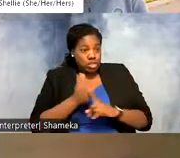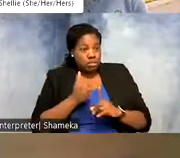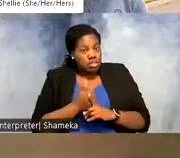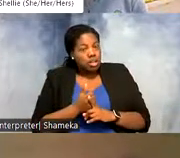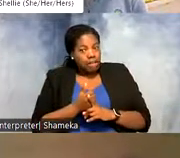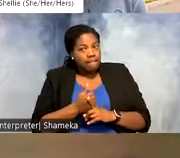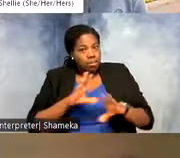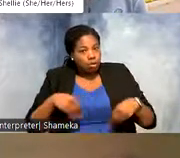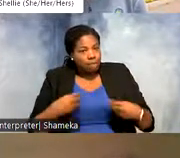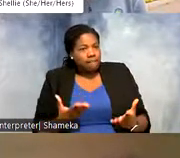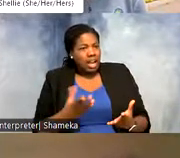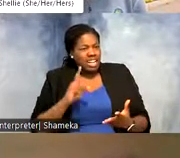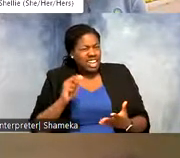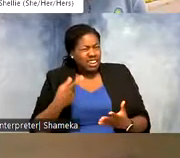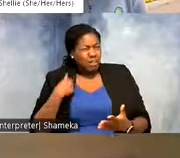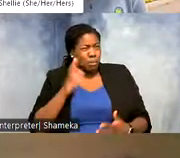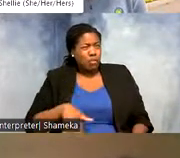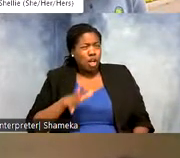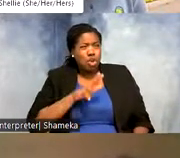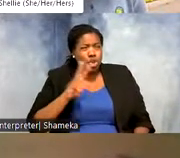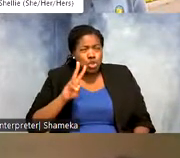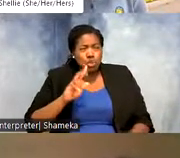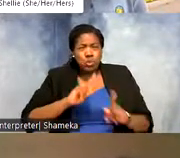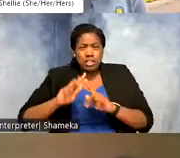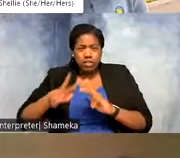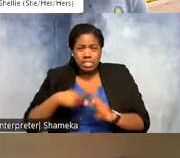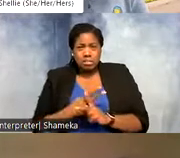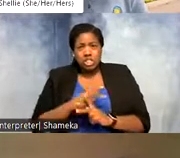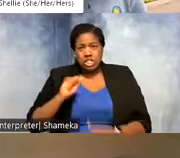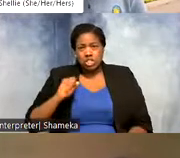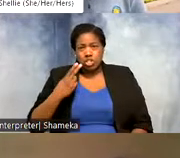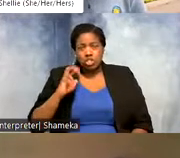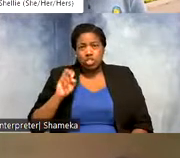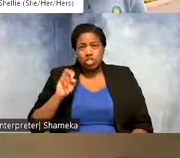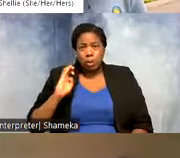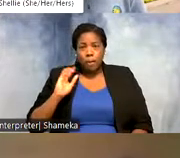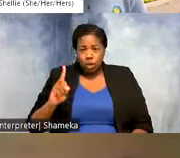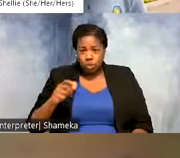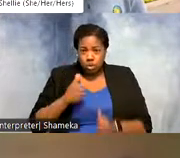data from over 32 species of shorebirds with tracking devices which is really impressive.